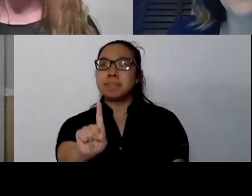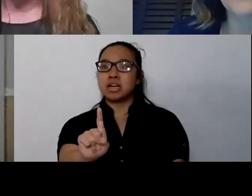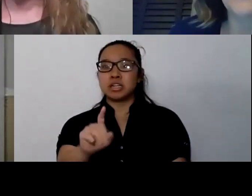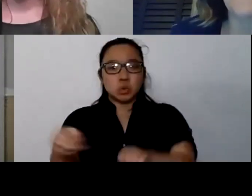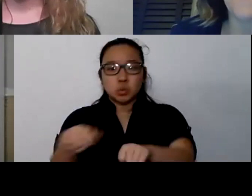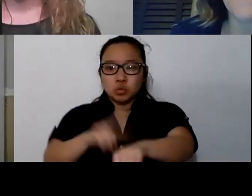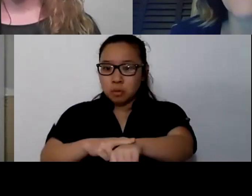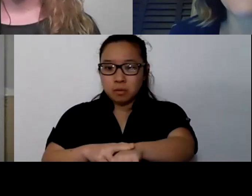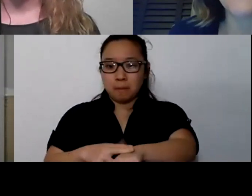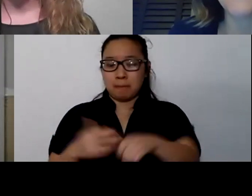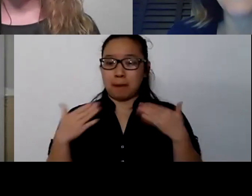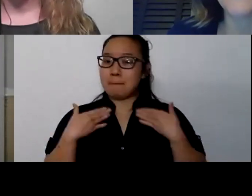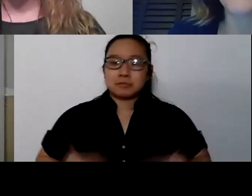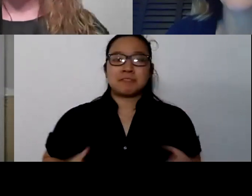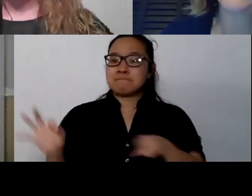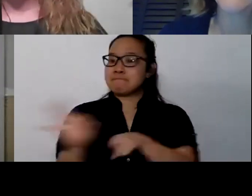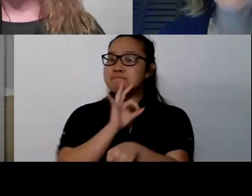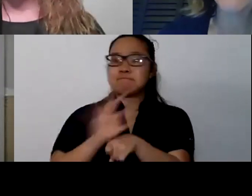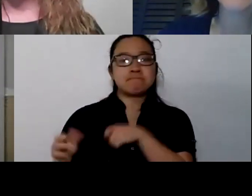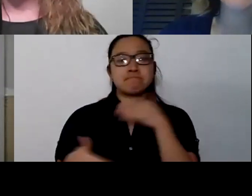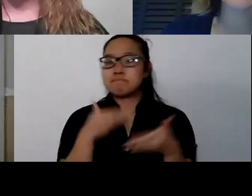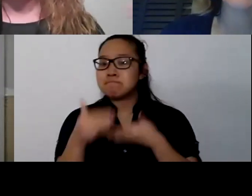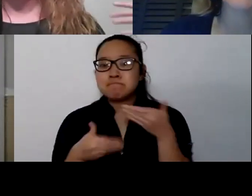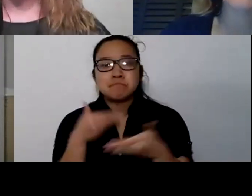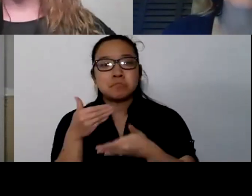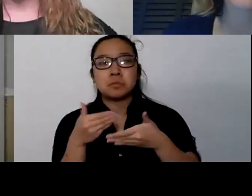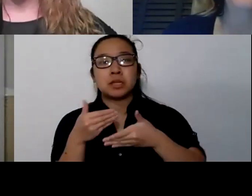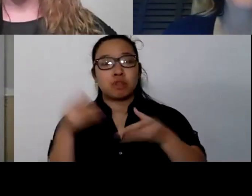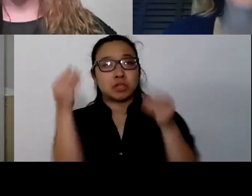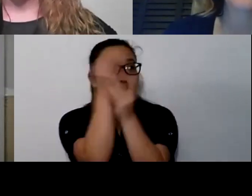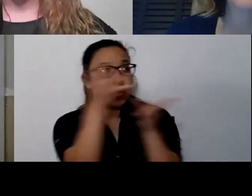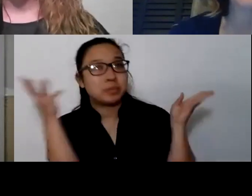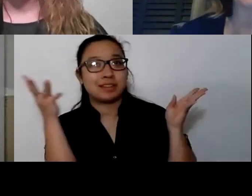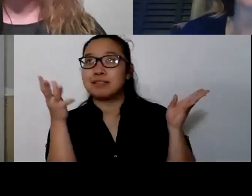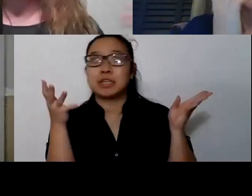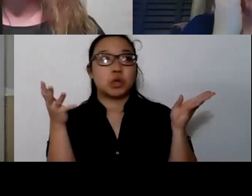My body is saying, "Okay, this is something scary. There's a perceived danger.